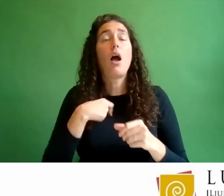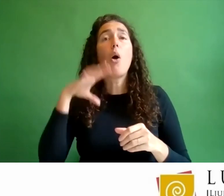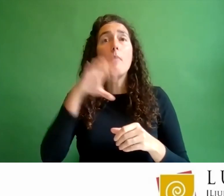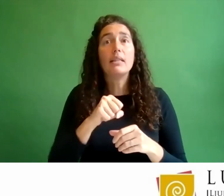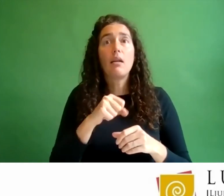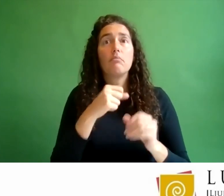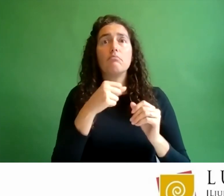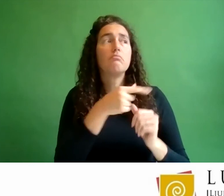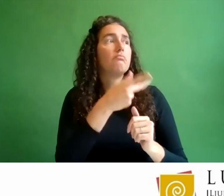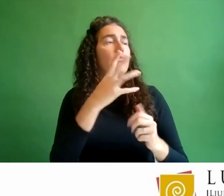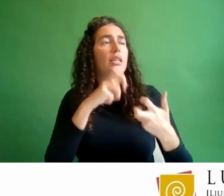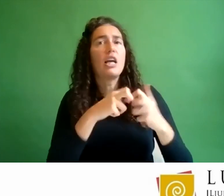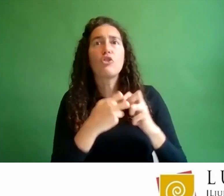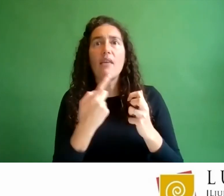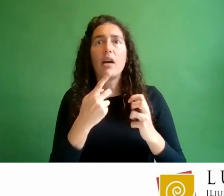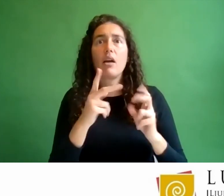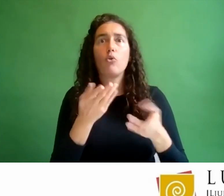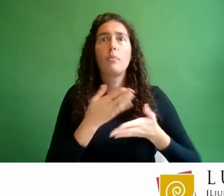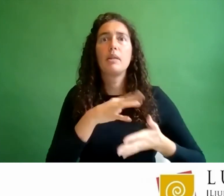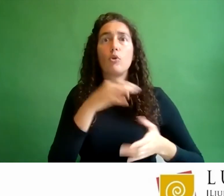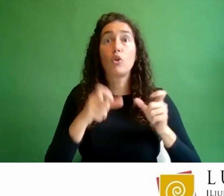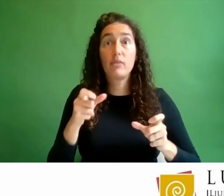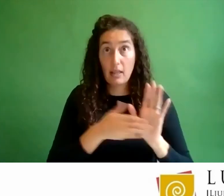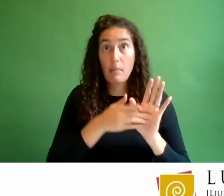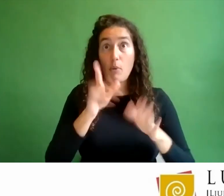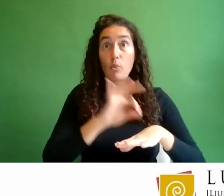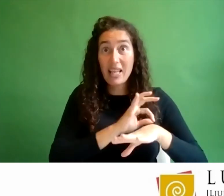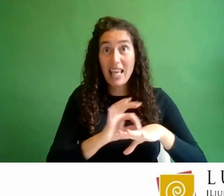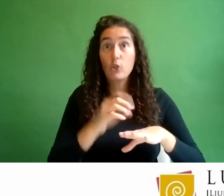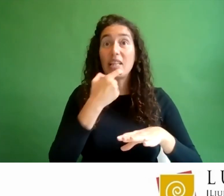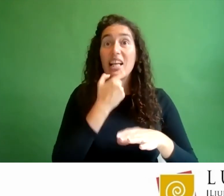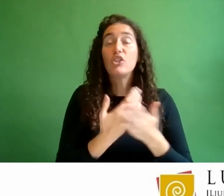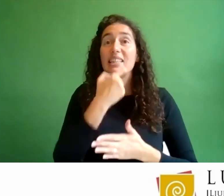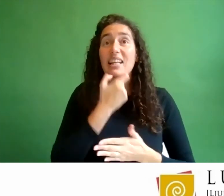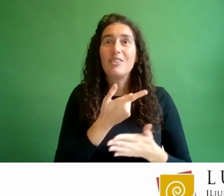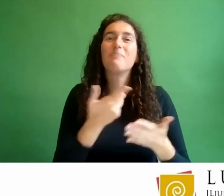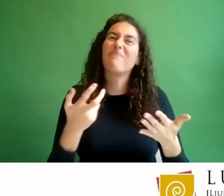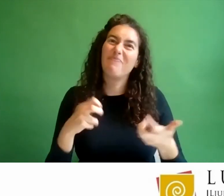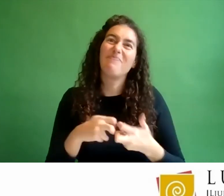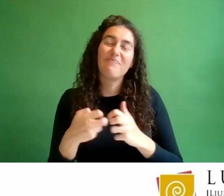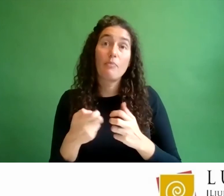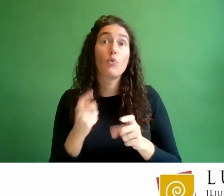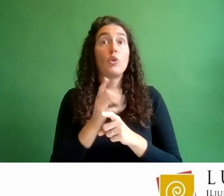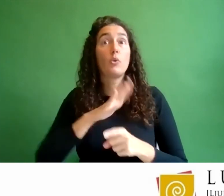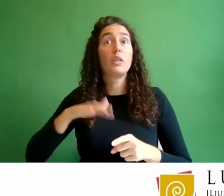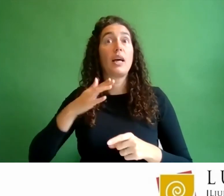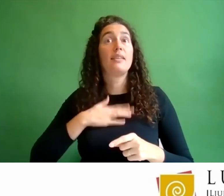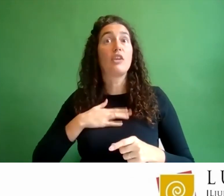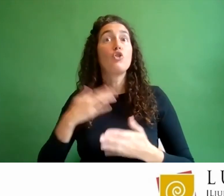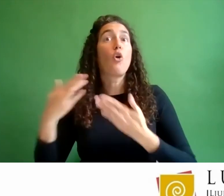in the project Seniors for Seniors and also at all our conferences for the elderly,